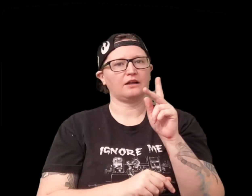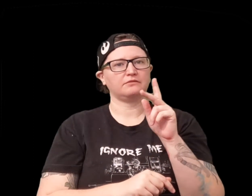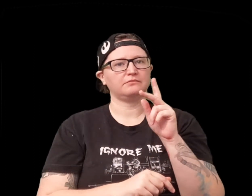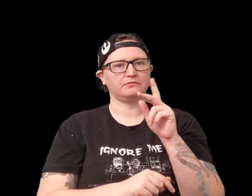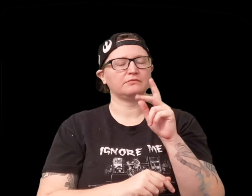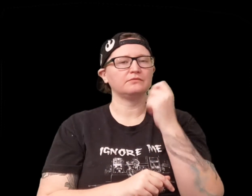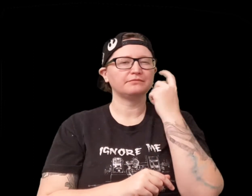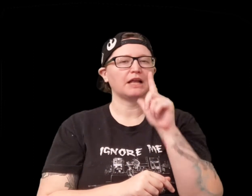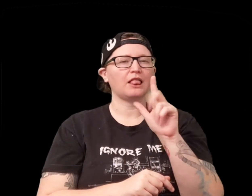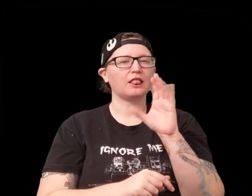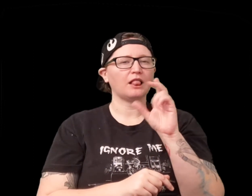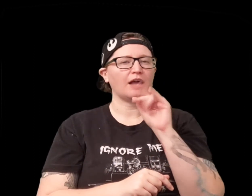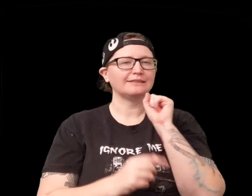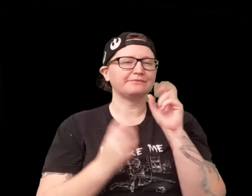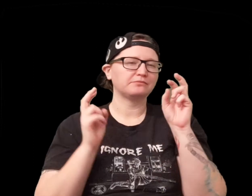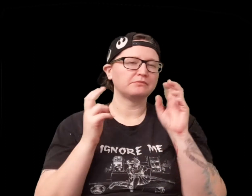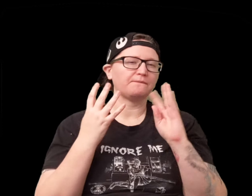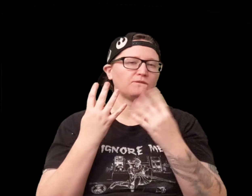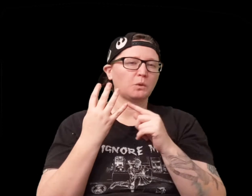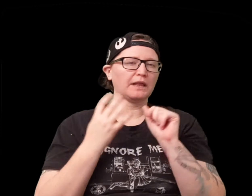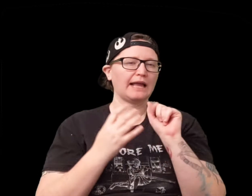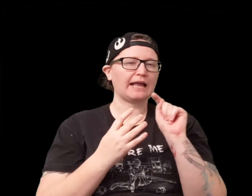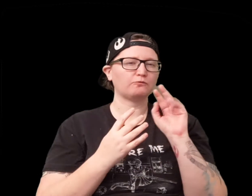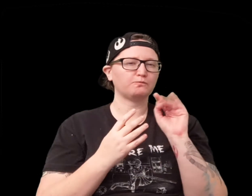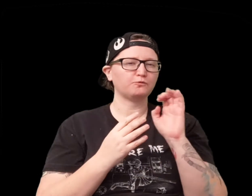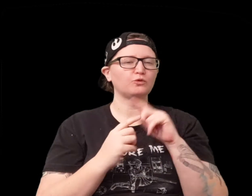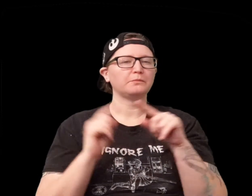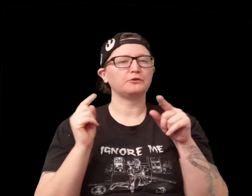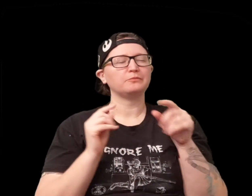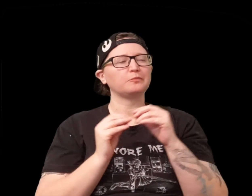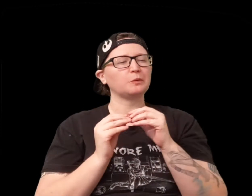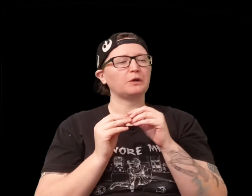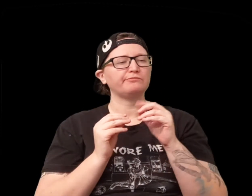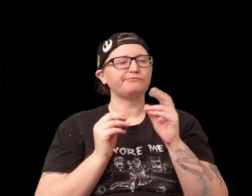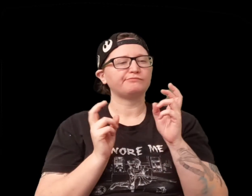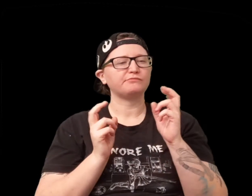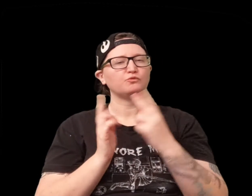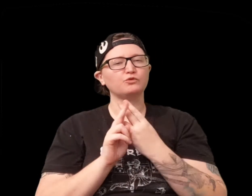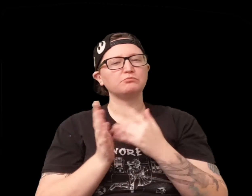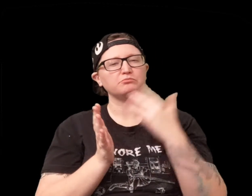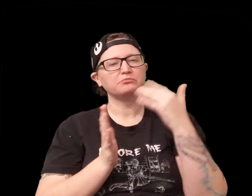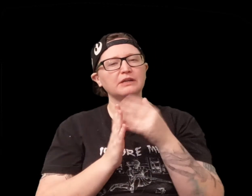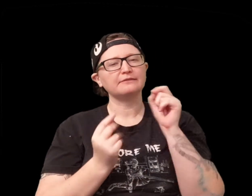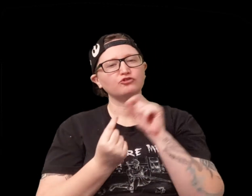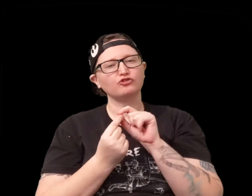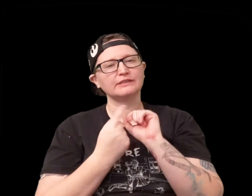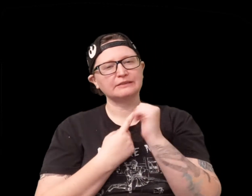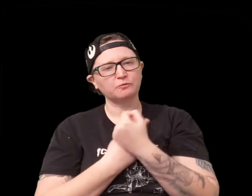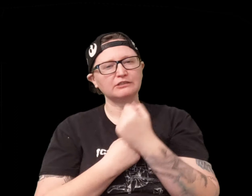and you can use luck really luck is the fourth attribute but it's more like used